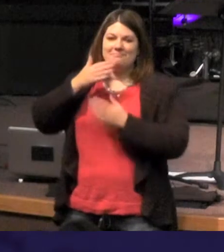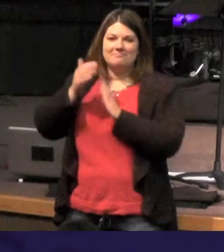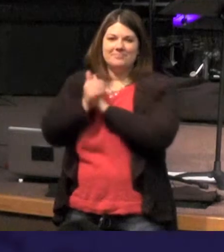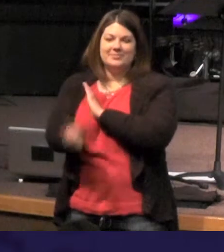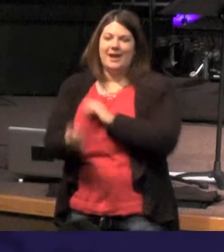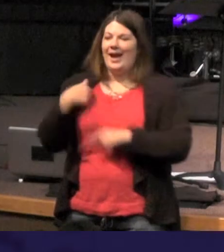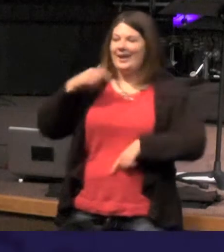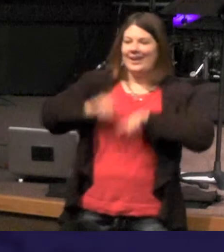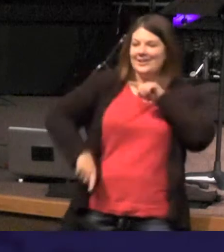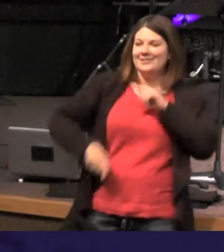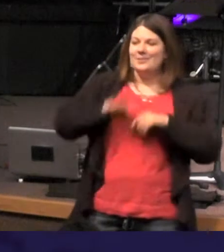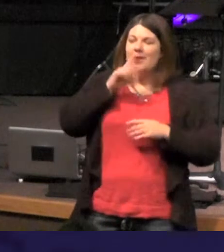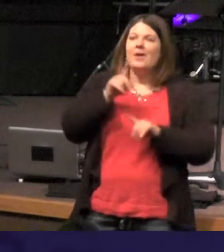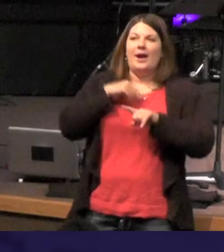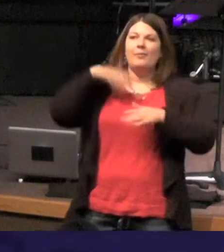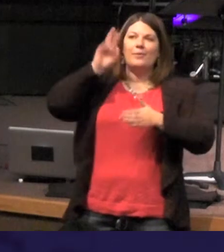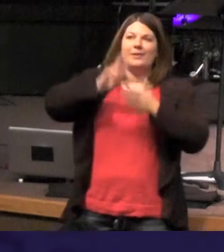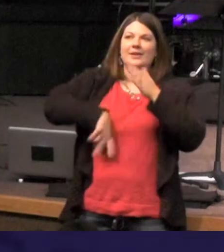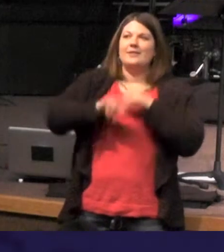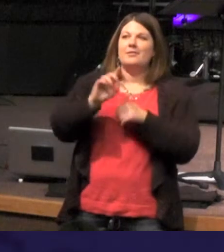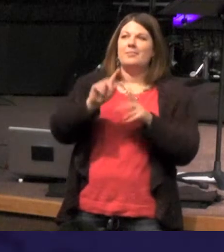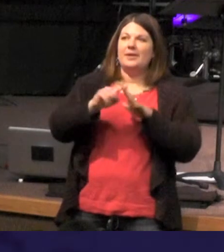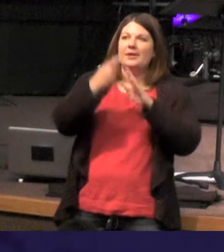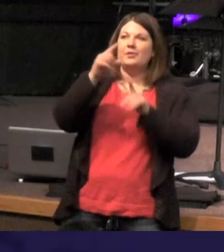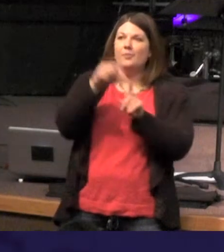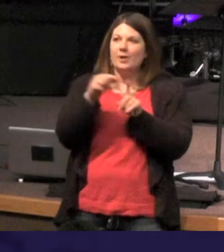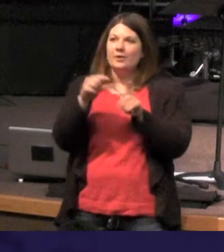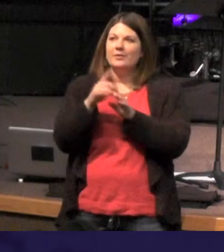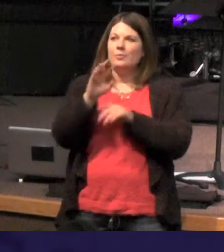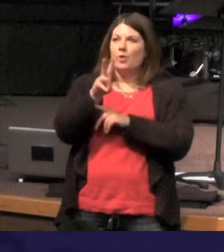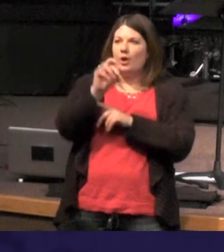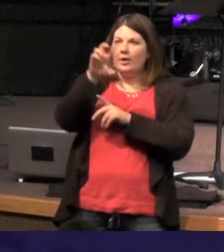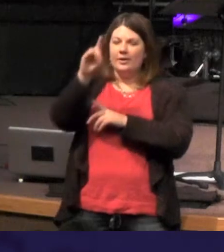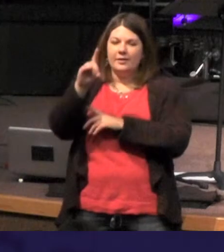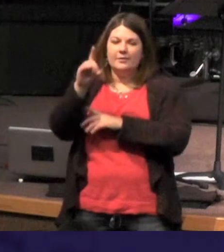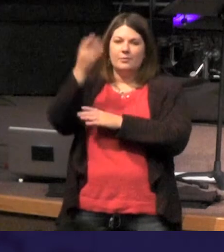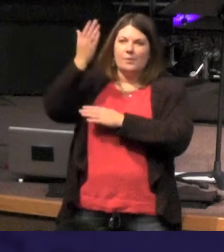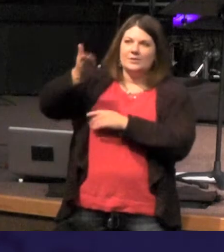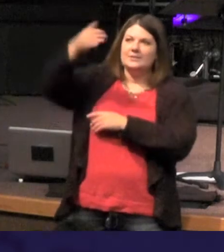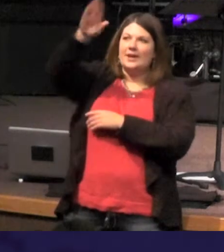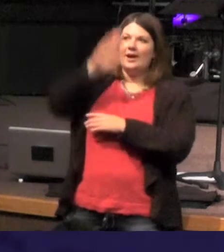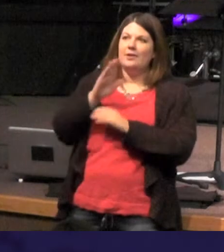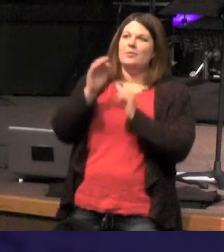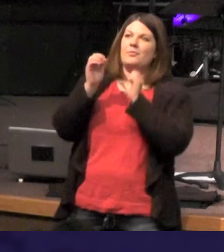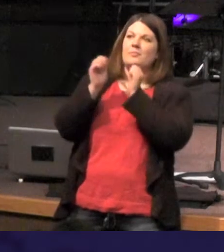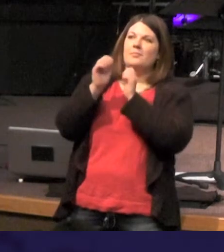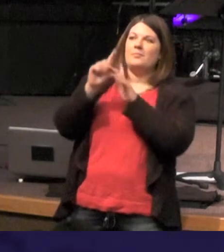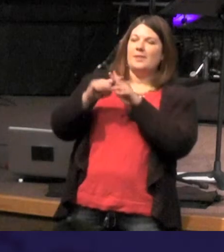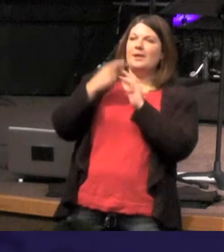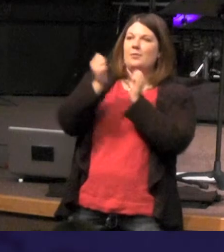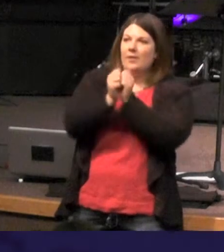1 through 5 "In the beginning was the Word and the Word was with God the Word was God He was in the beginning with God All things were made through him and without him